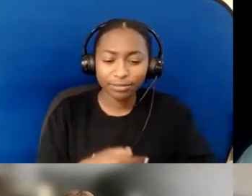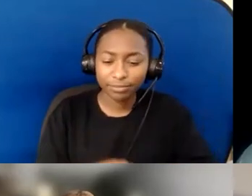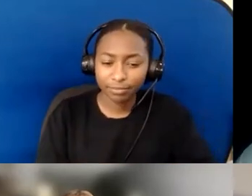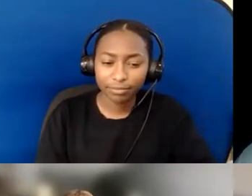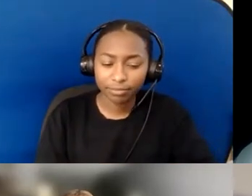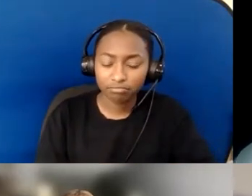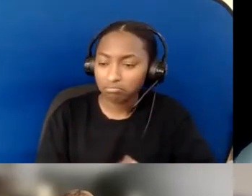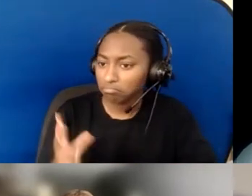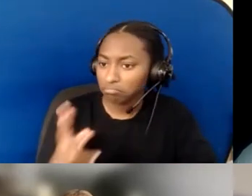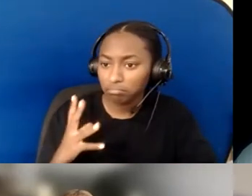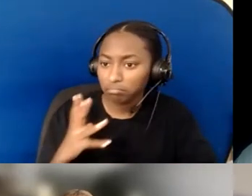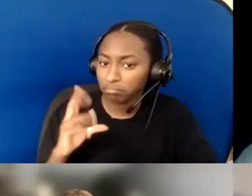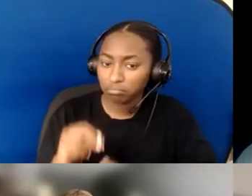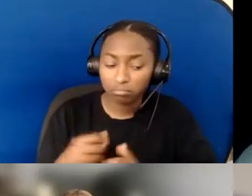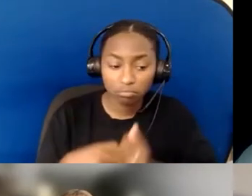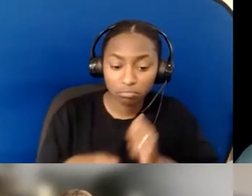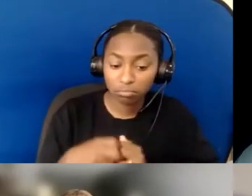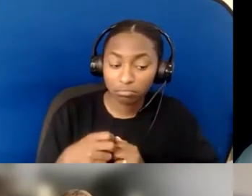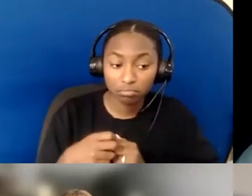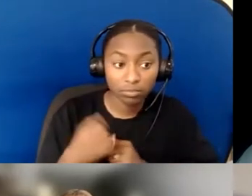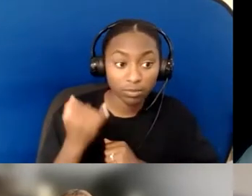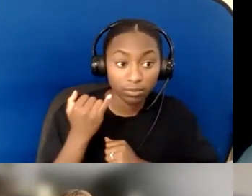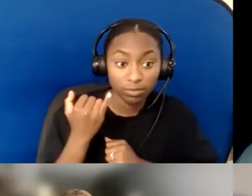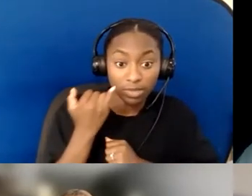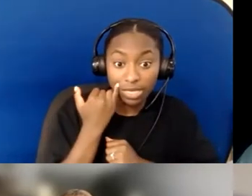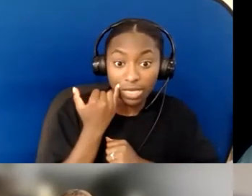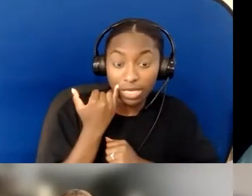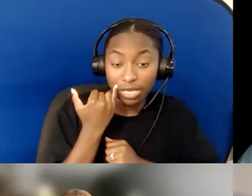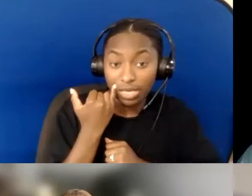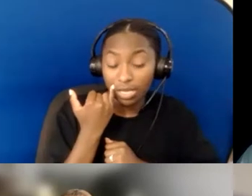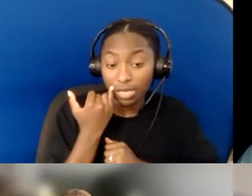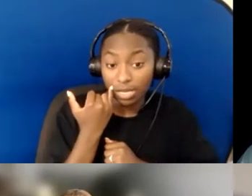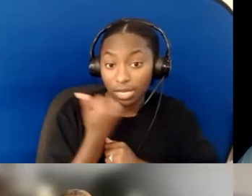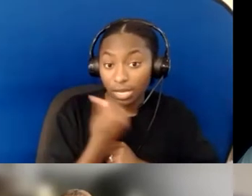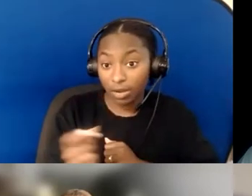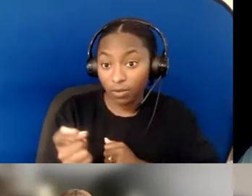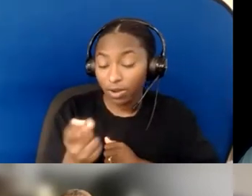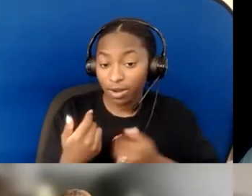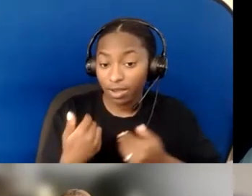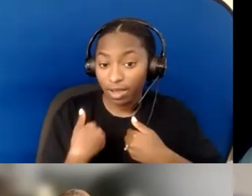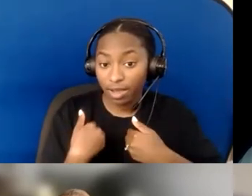That's fine. Does anyone have an immediate response? Feel free to unmute, and I'll speak out your name